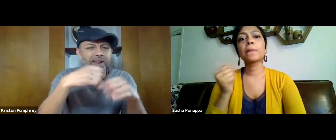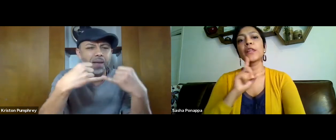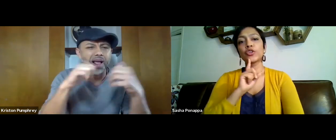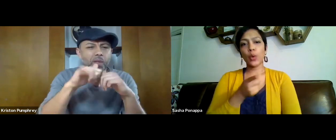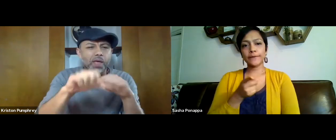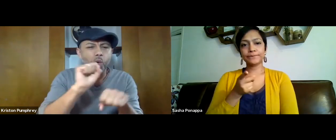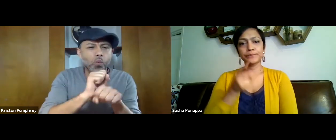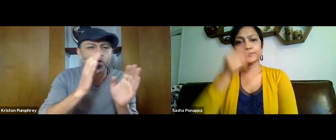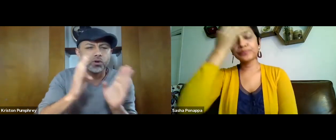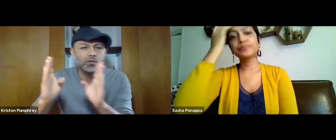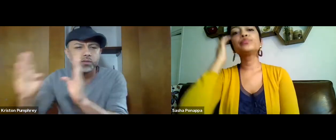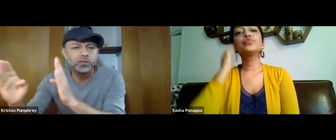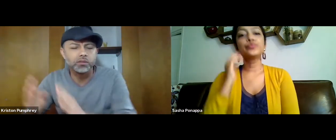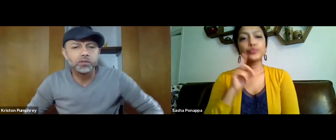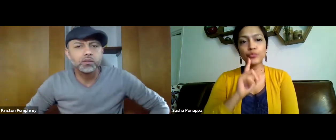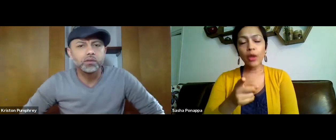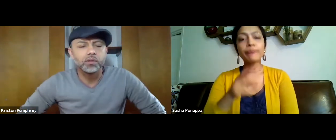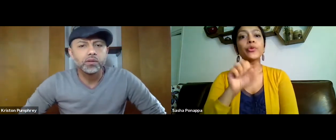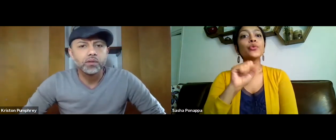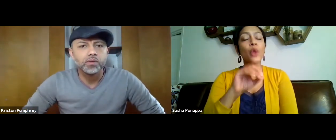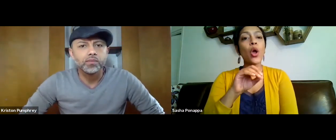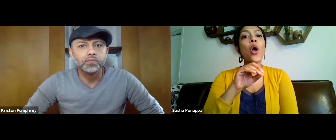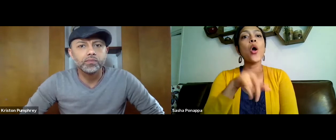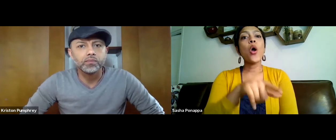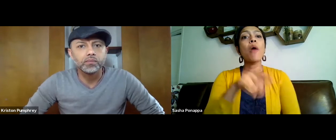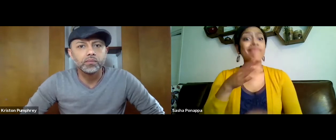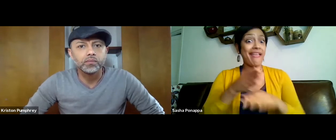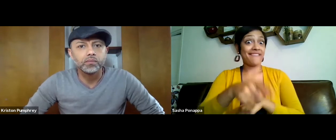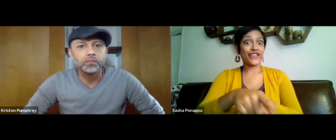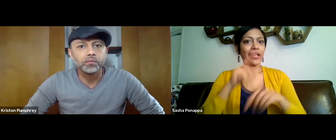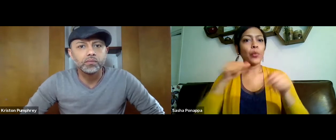would you explain that date and how everything's working?